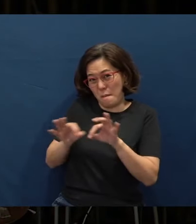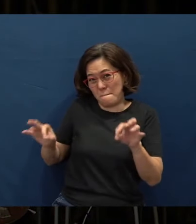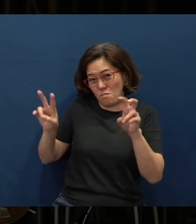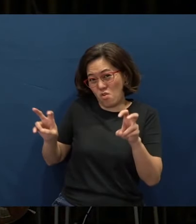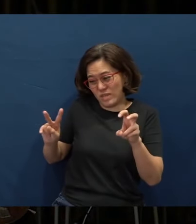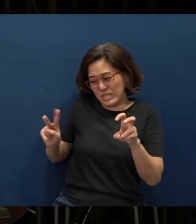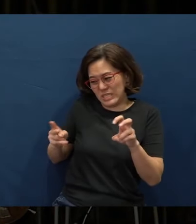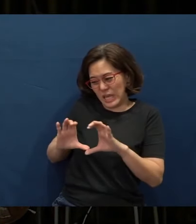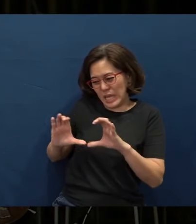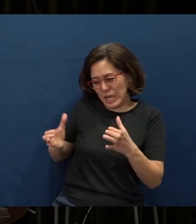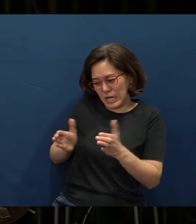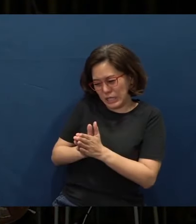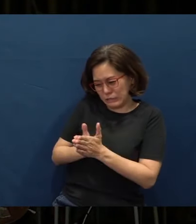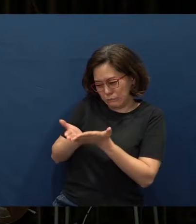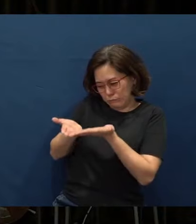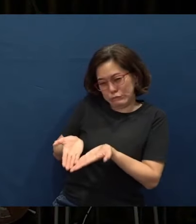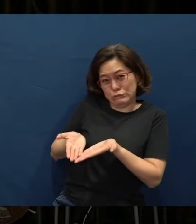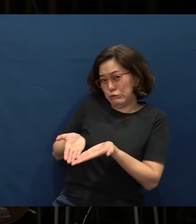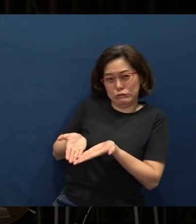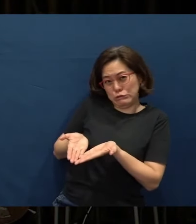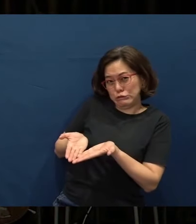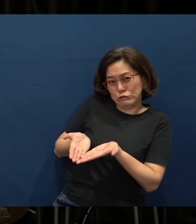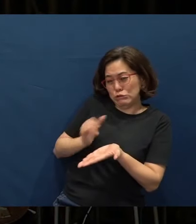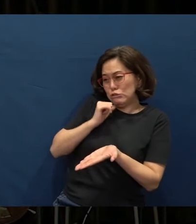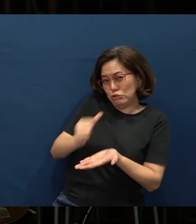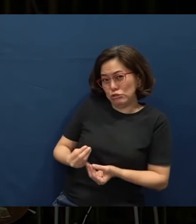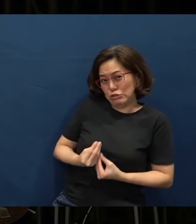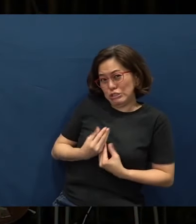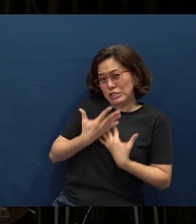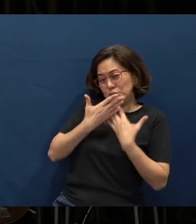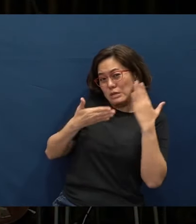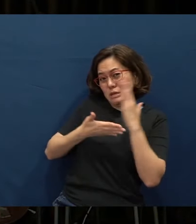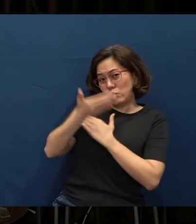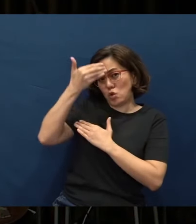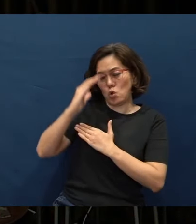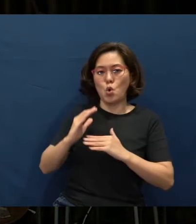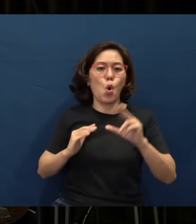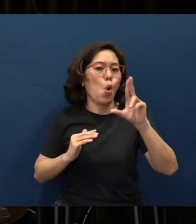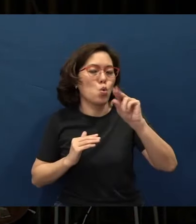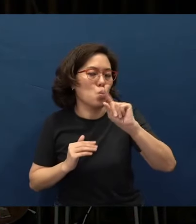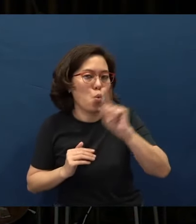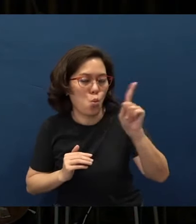it’s a second-class (part of the) Bible (that) is not inspired by God?” No, that's not what I'm trying to say.